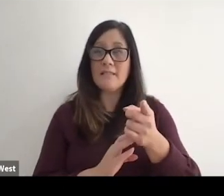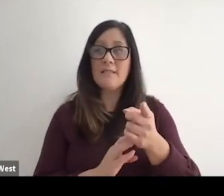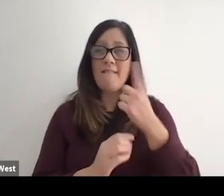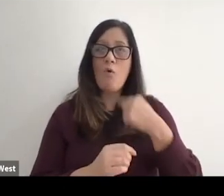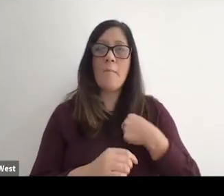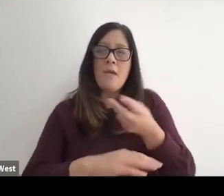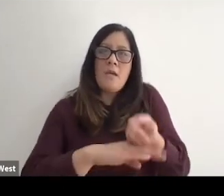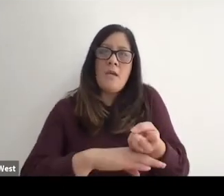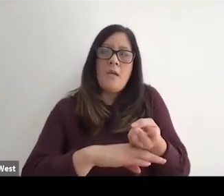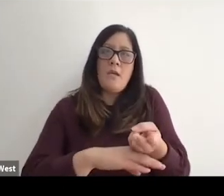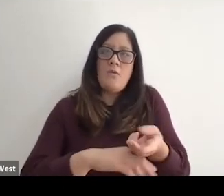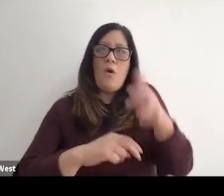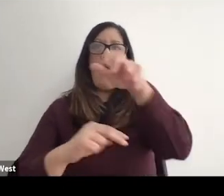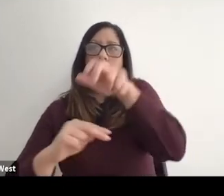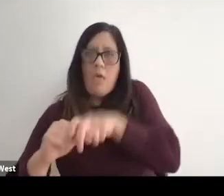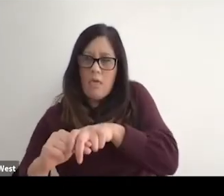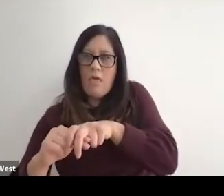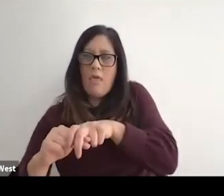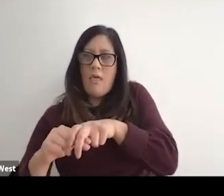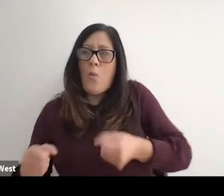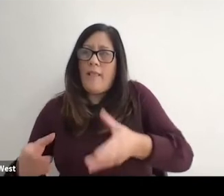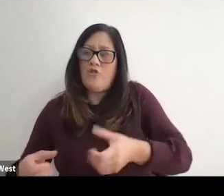wheelchair without too and inaccessible playground where I'm parked there,